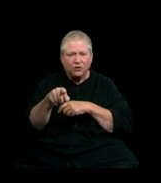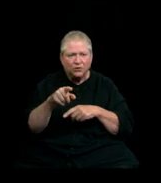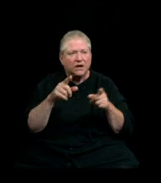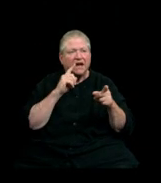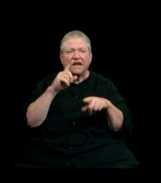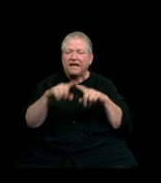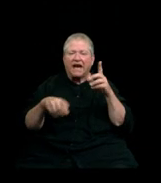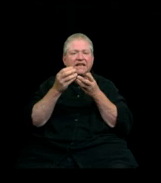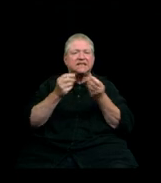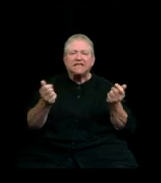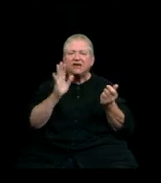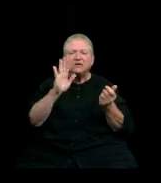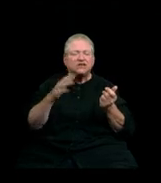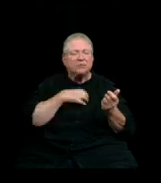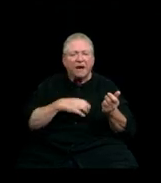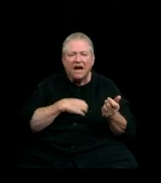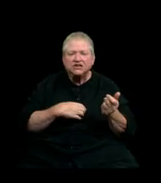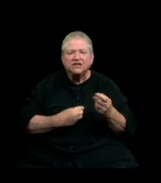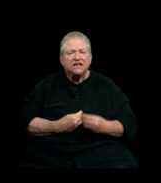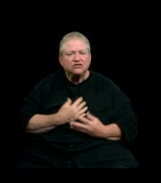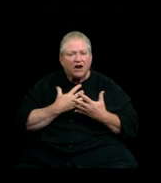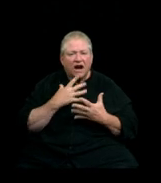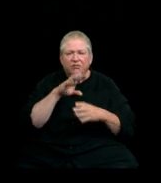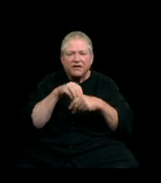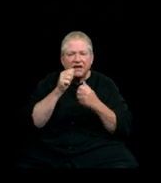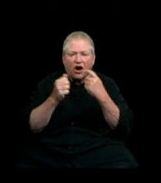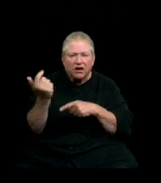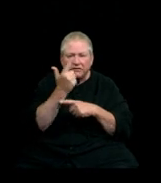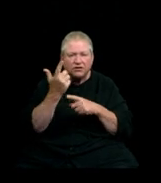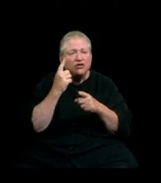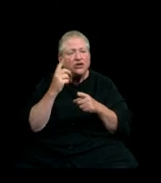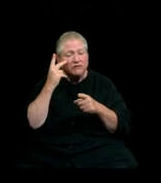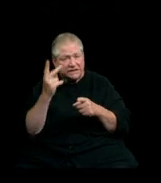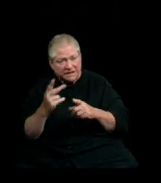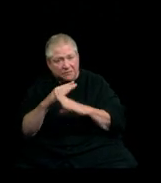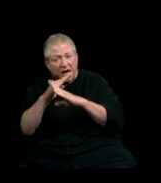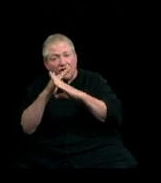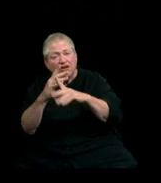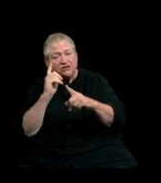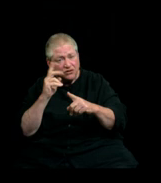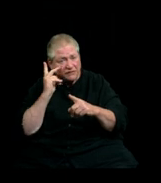drive, and resilience that burns in each of you. You've seen barriers before, you've seen hurdles before and you've overcome all of them.